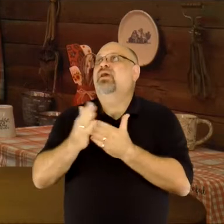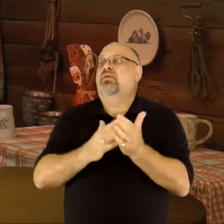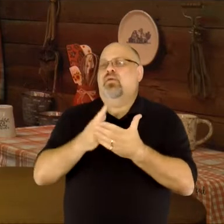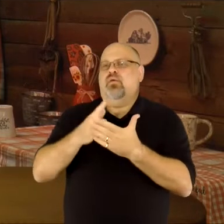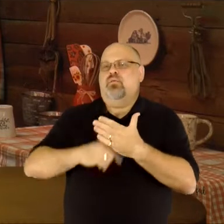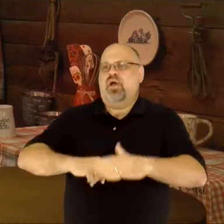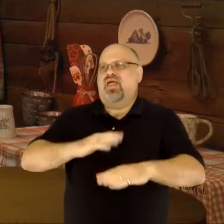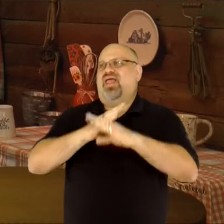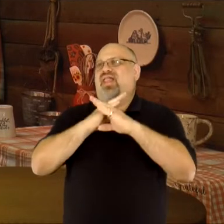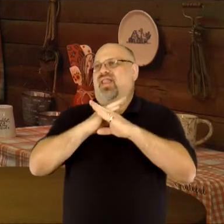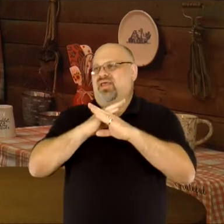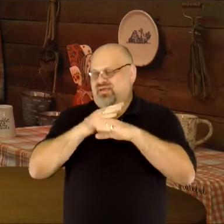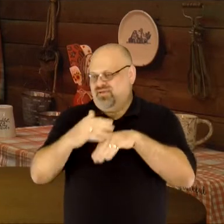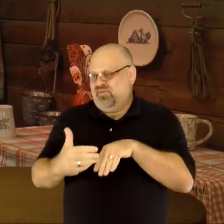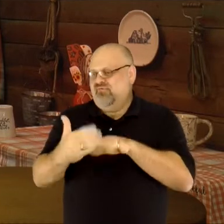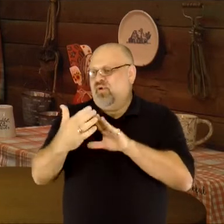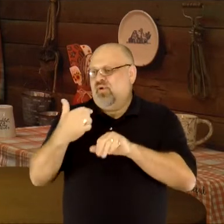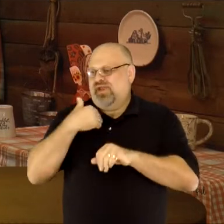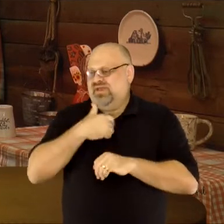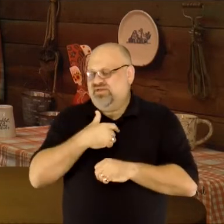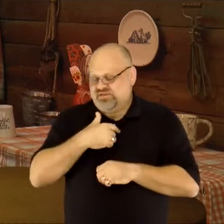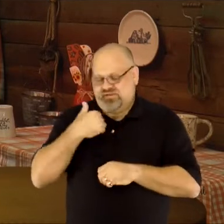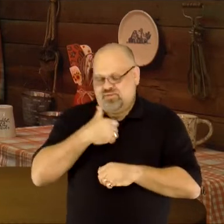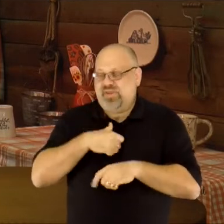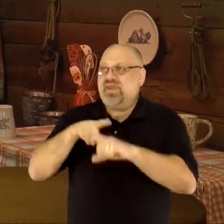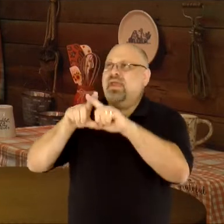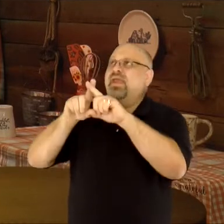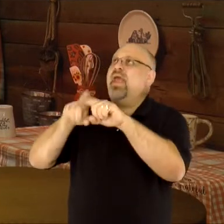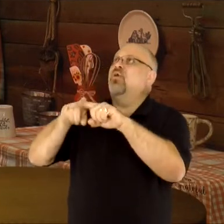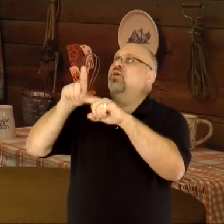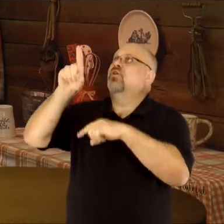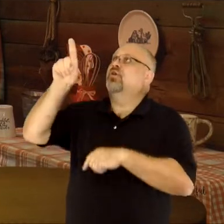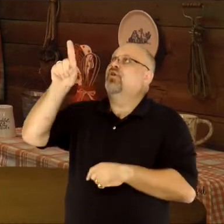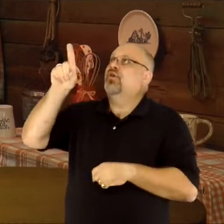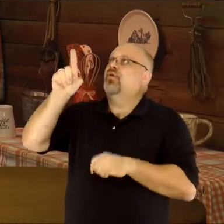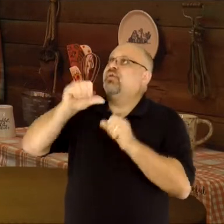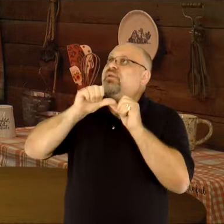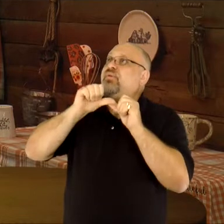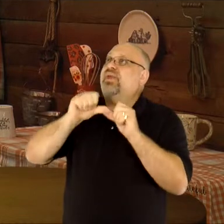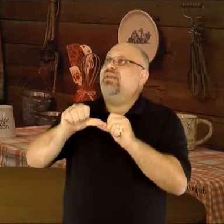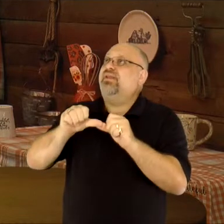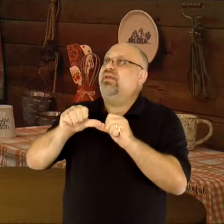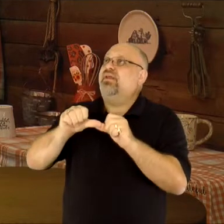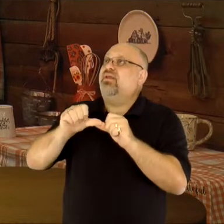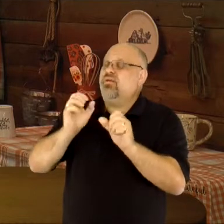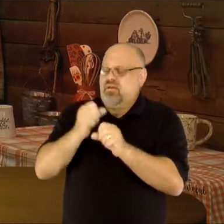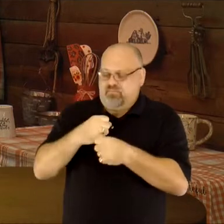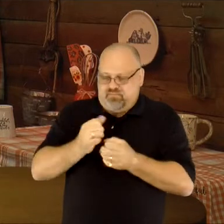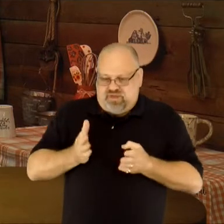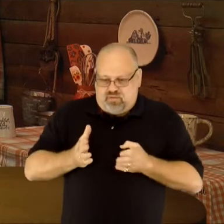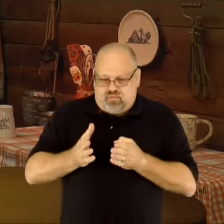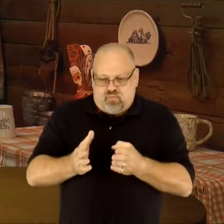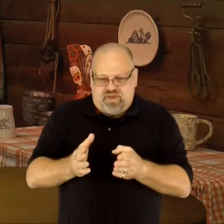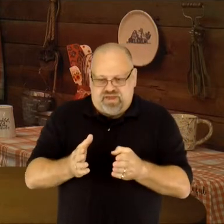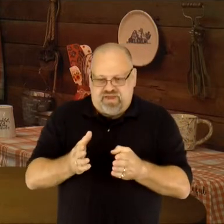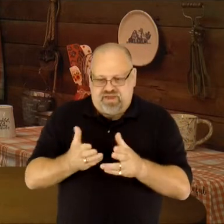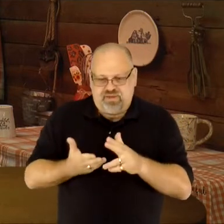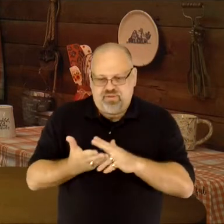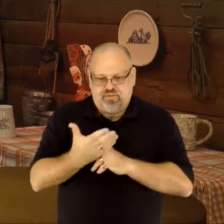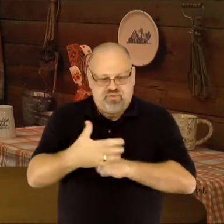obstacles lie before us, we can count on You to continue to make a way through the power of